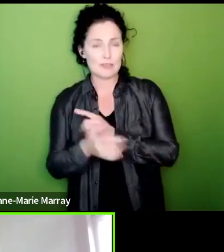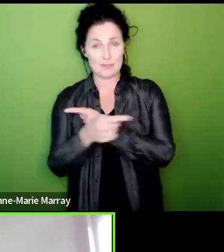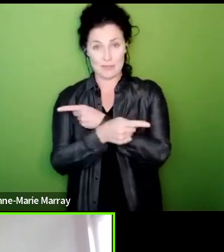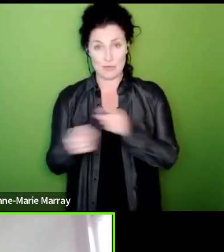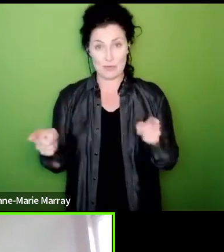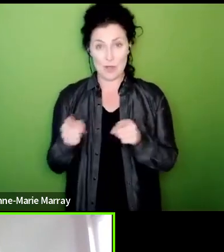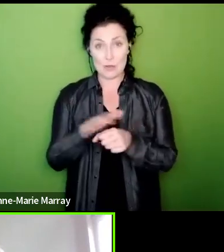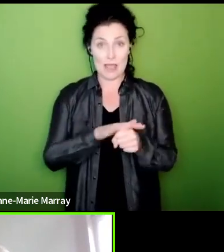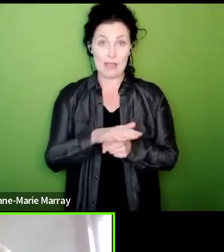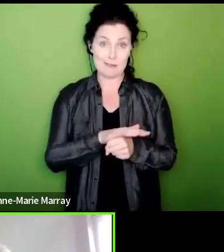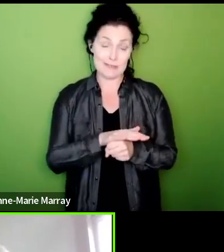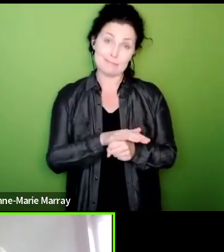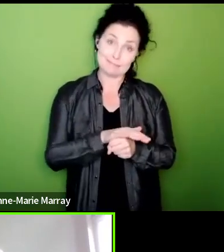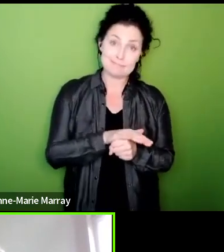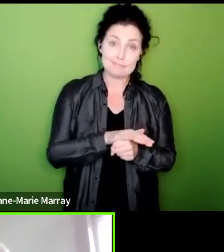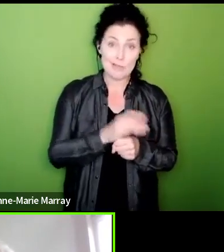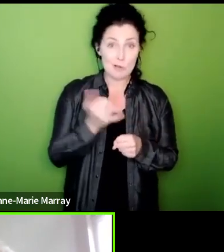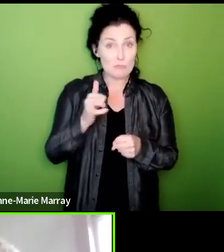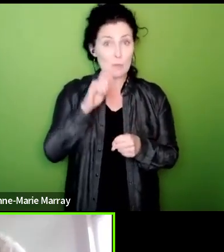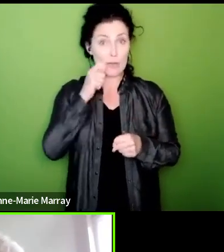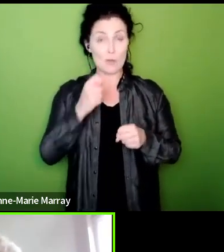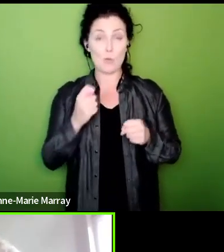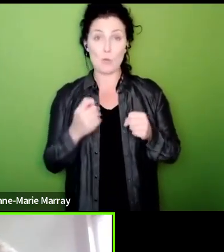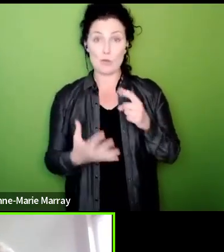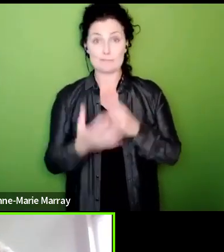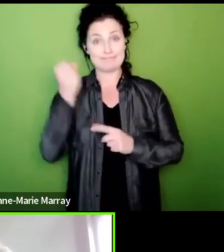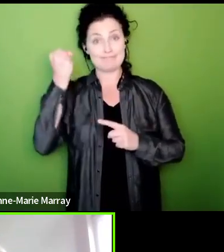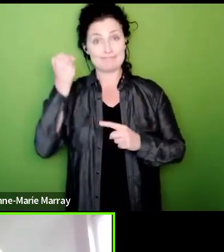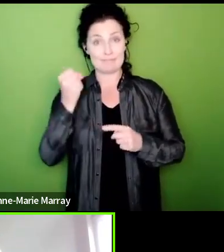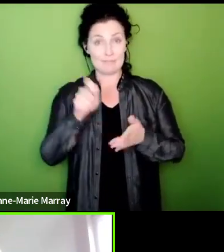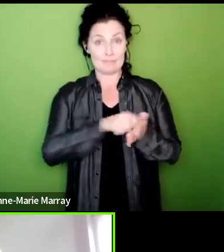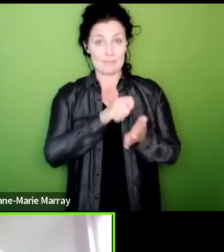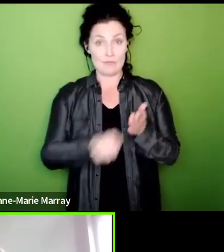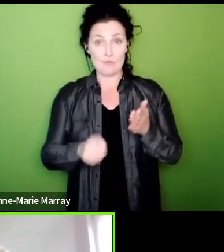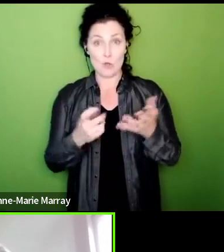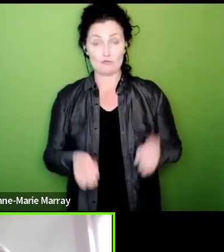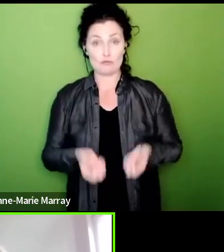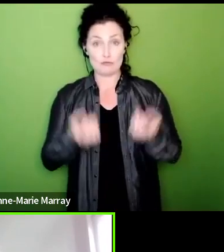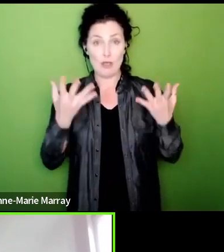probably would have one had it not been the time that the ballot was actually how literally one